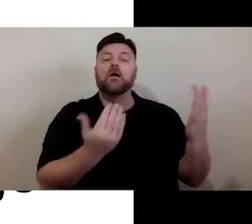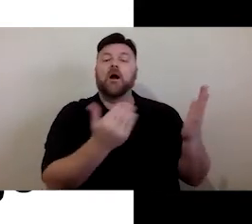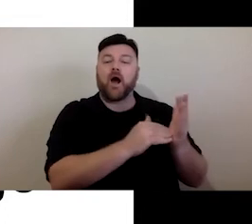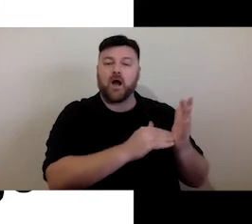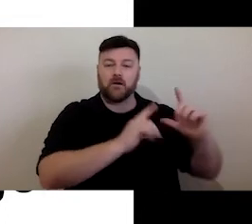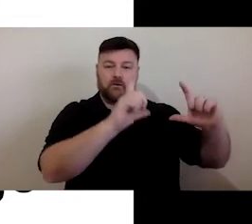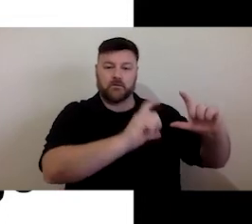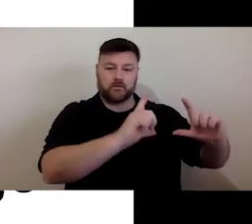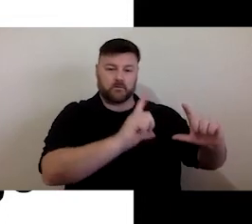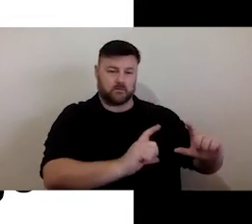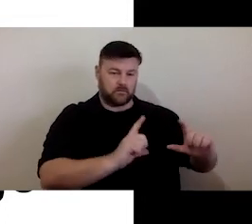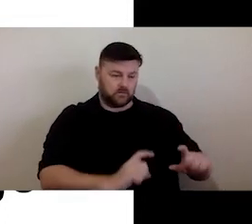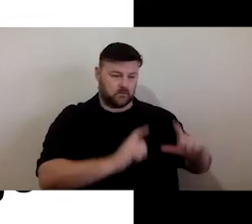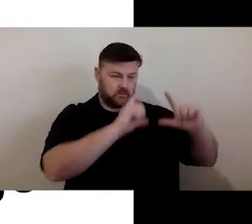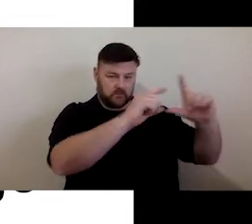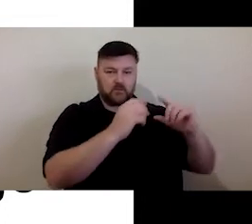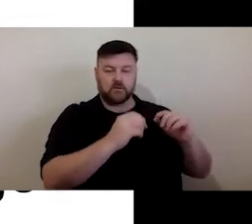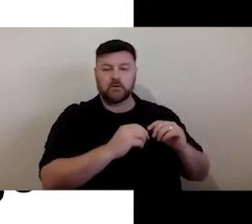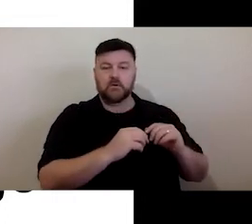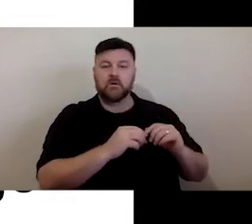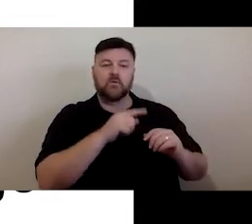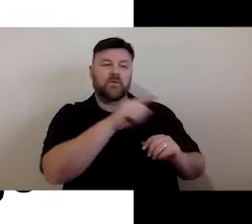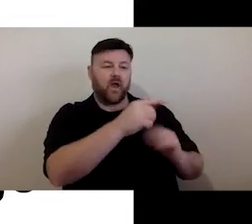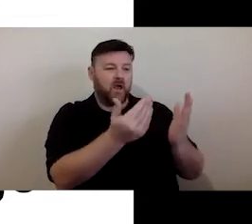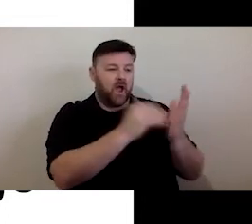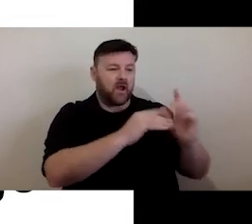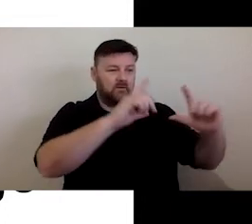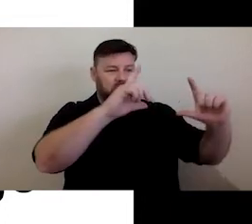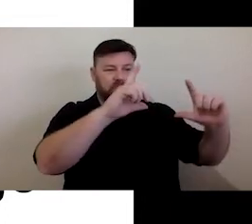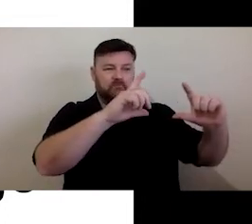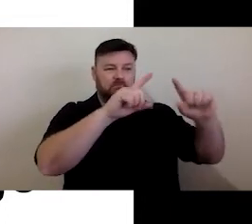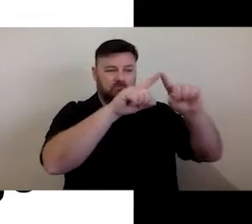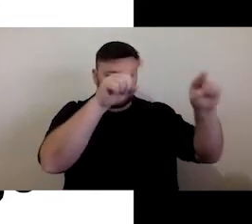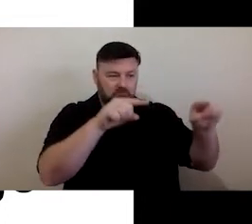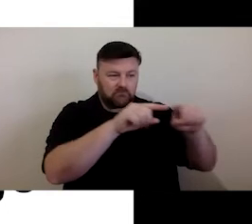So the graphics will indicate what you're speaking about - a little bit